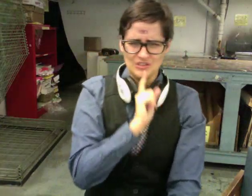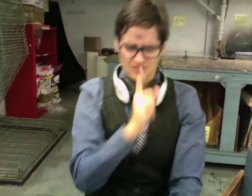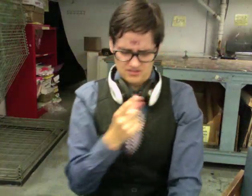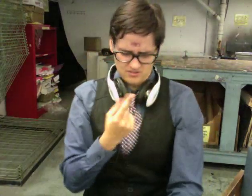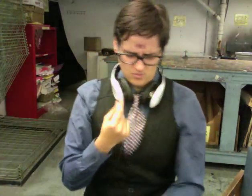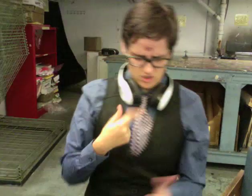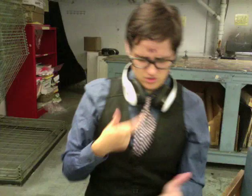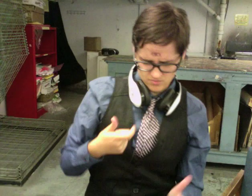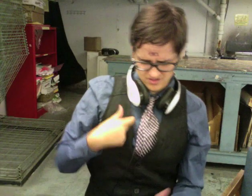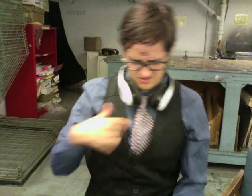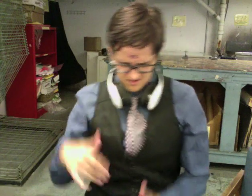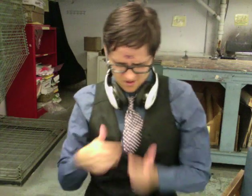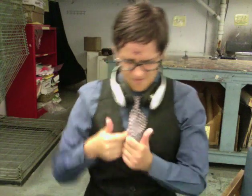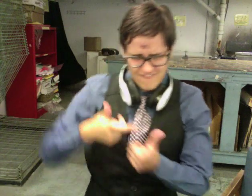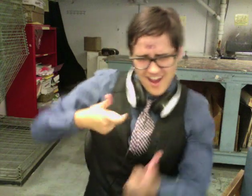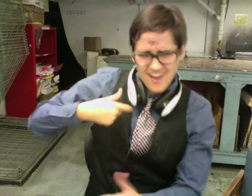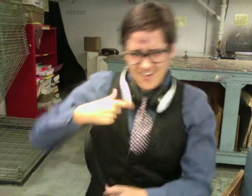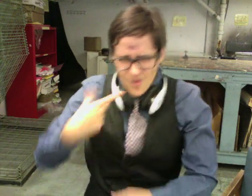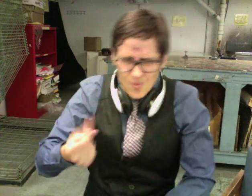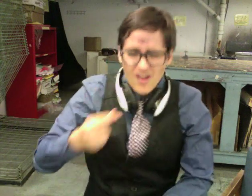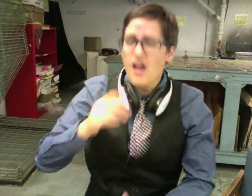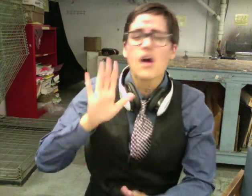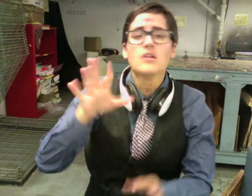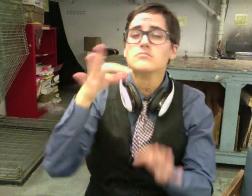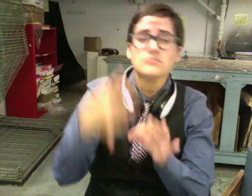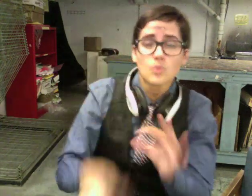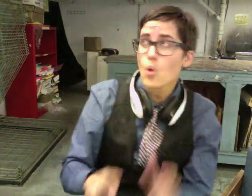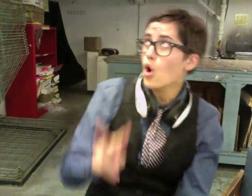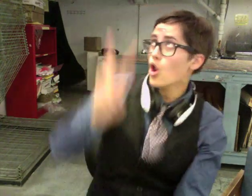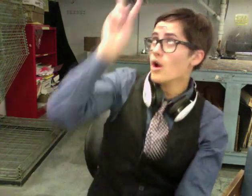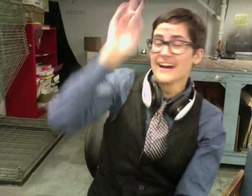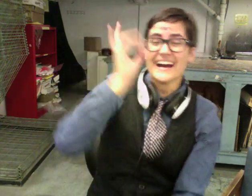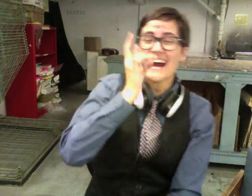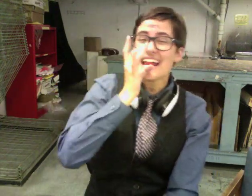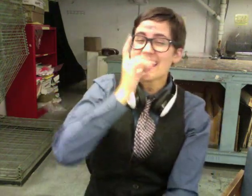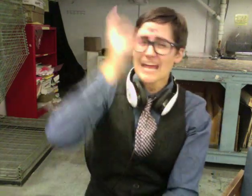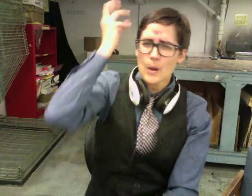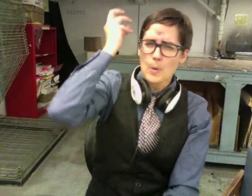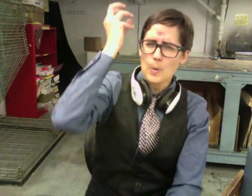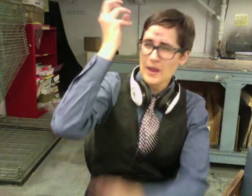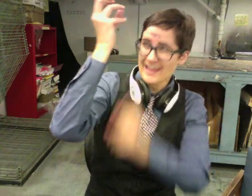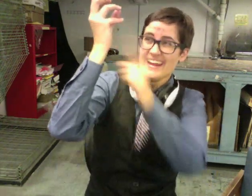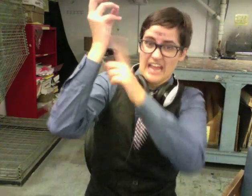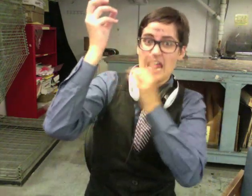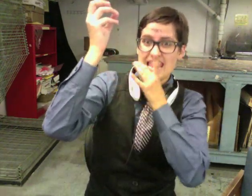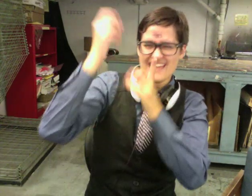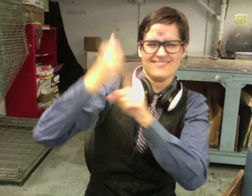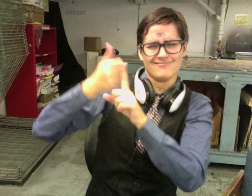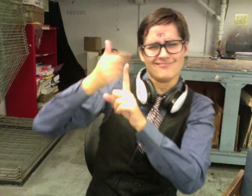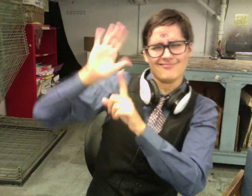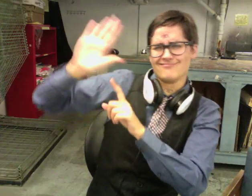flow of traffic. However, they do say it's probably safe to match speeds with the mysterious